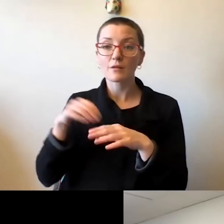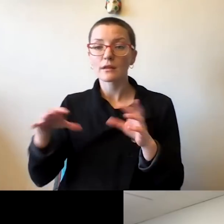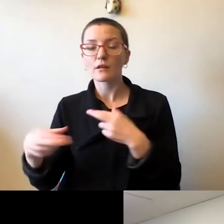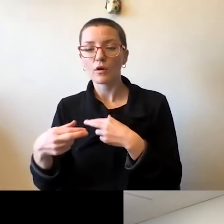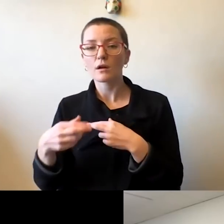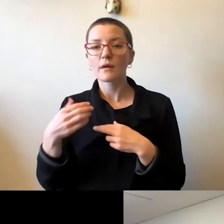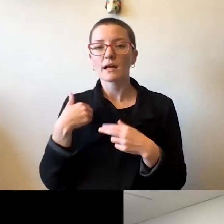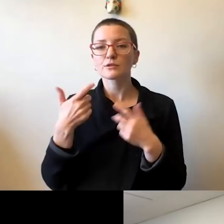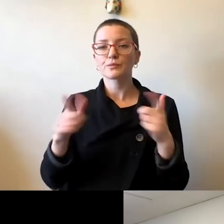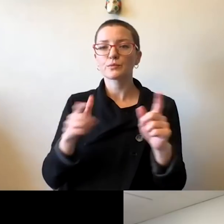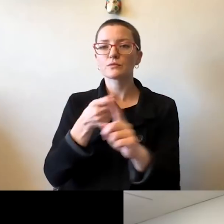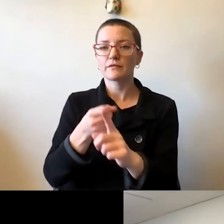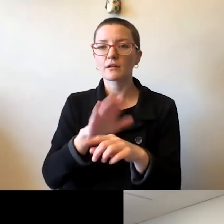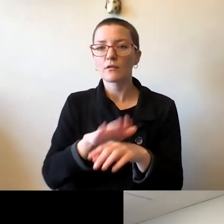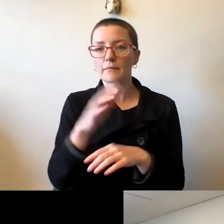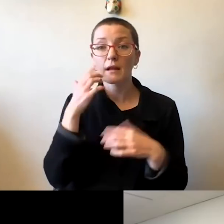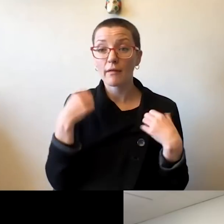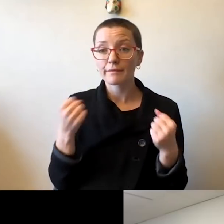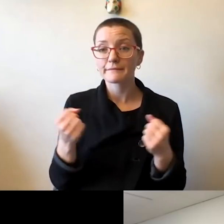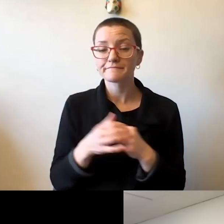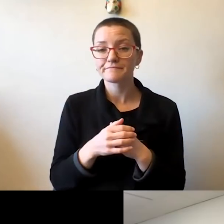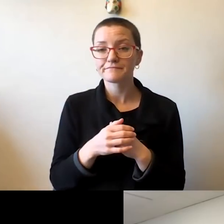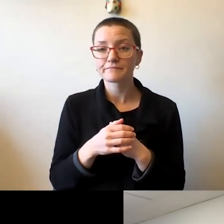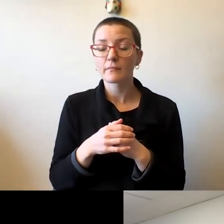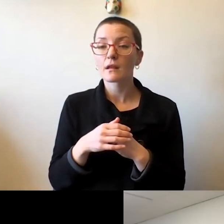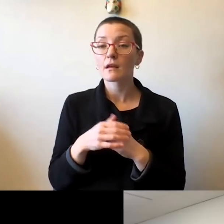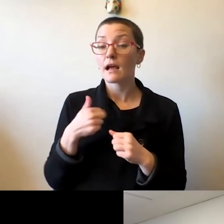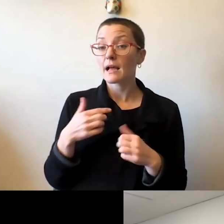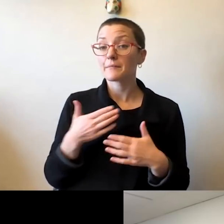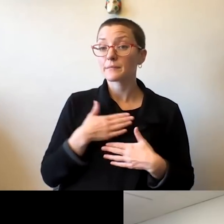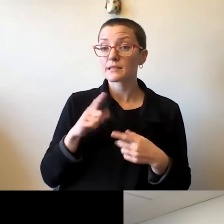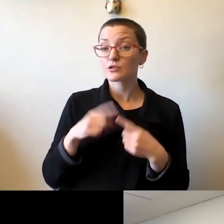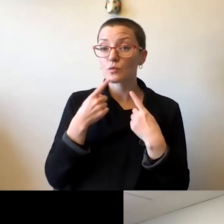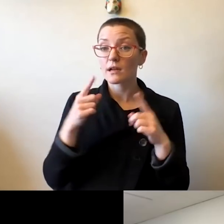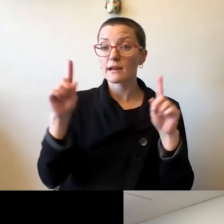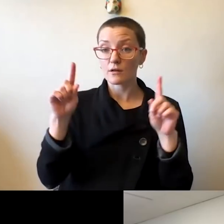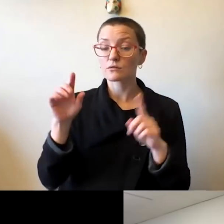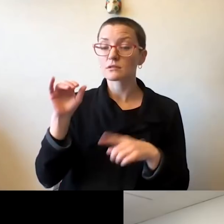We're pleased to announce I think an address, if I remember correctly, the first meeting of that group is going to be this Monday.